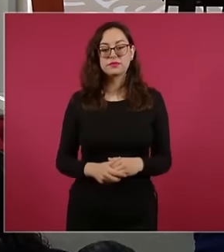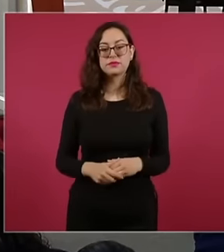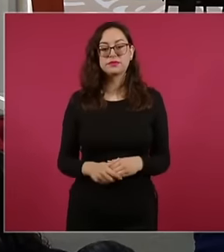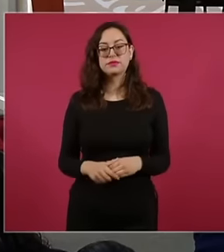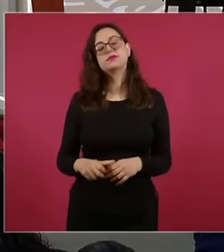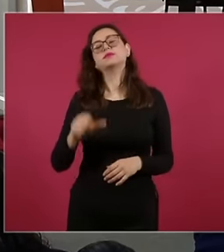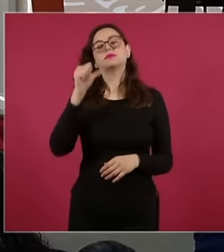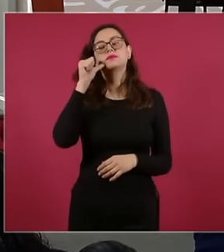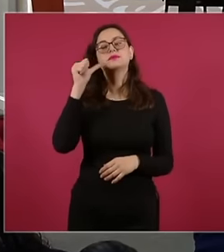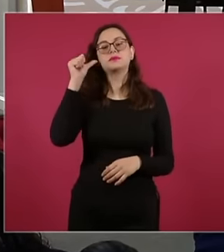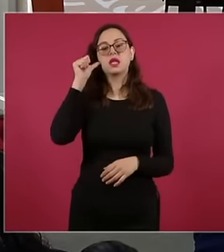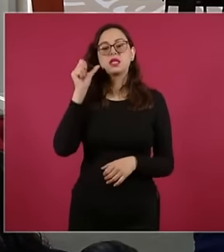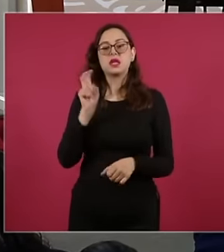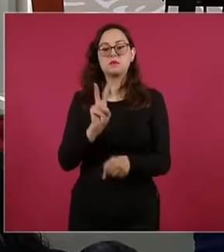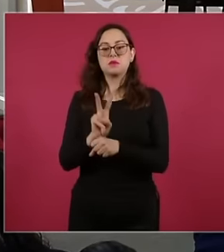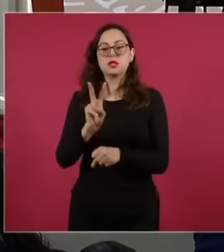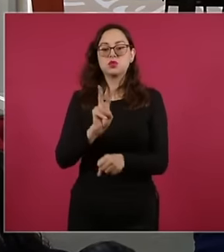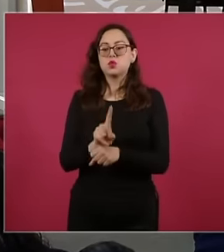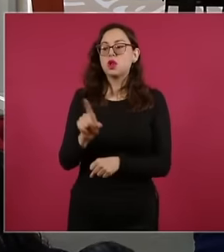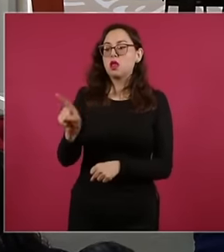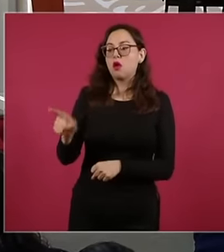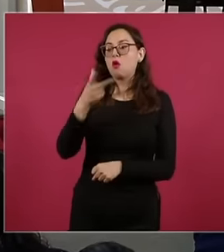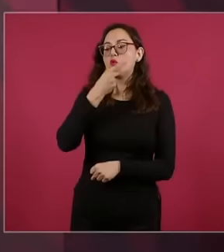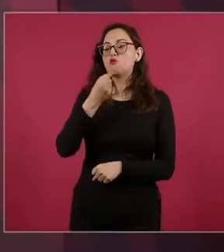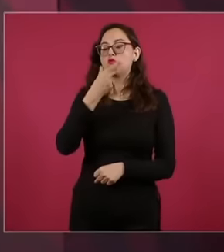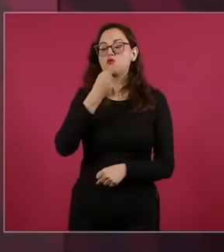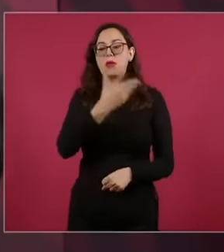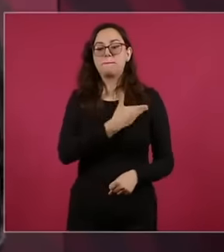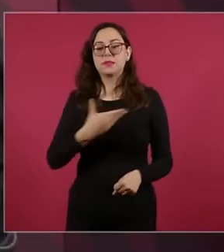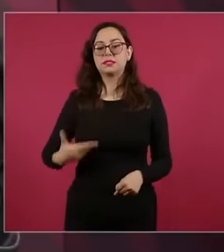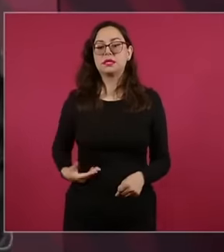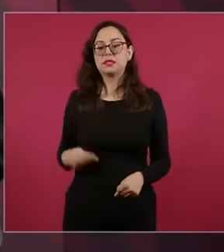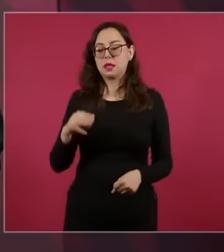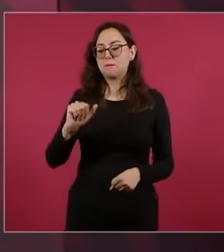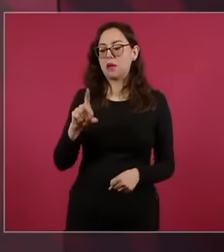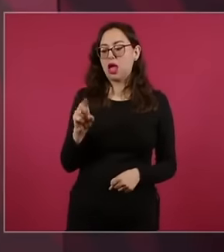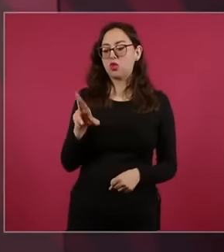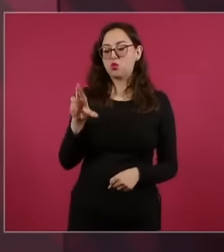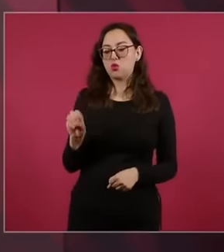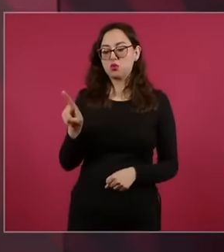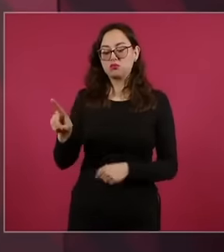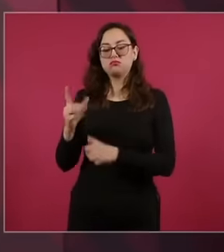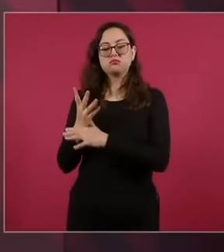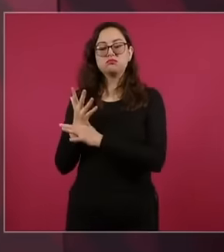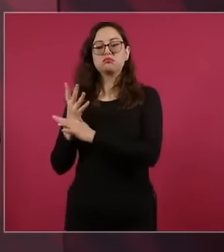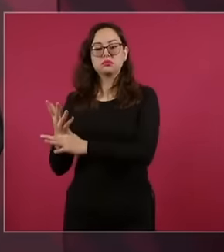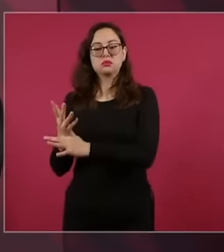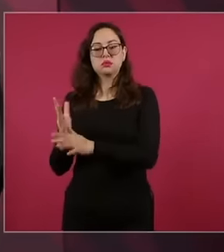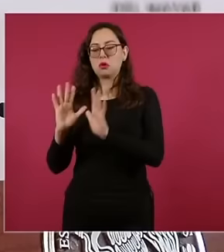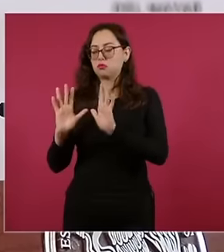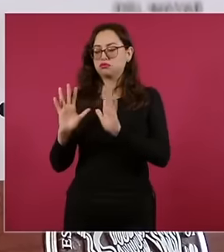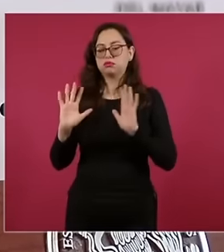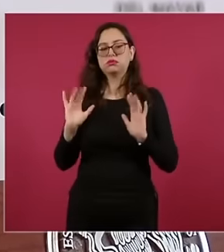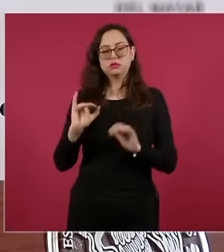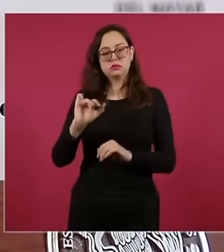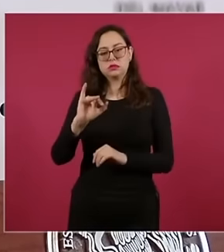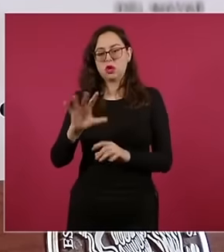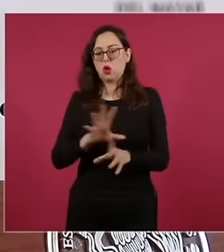President Maduro stated that they are going to deliver the minutes.